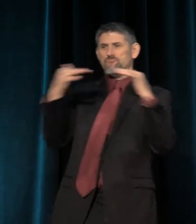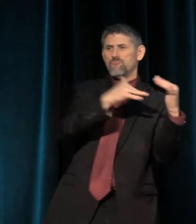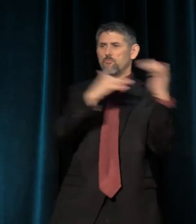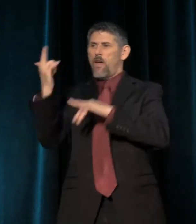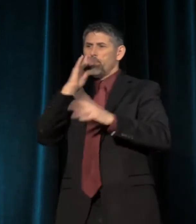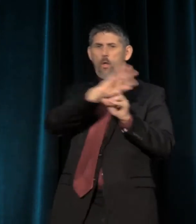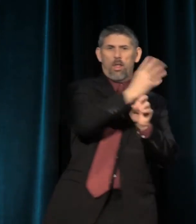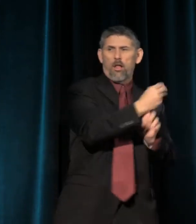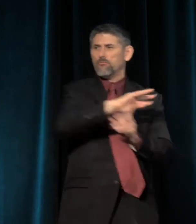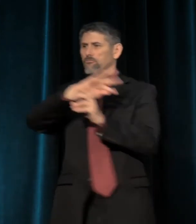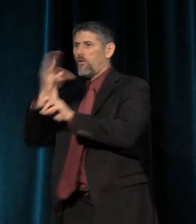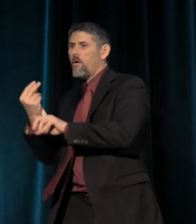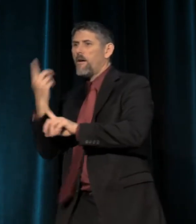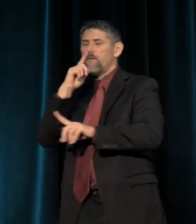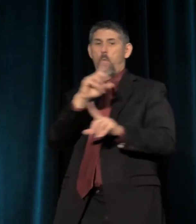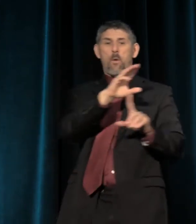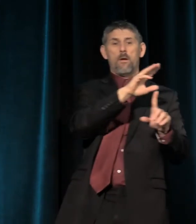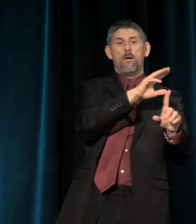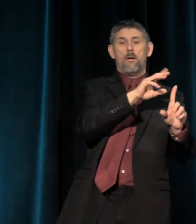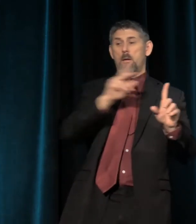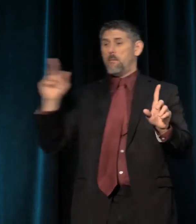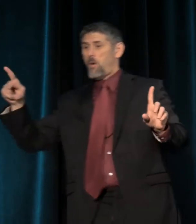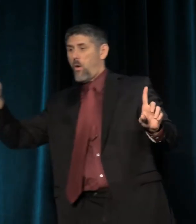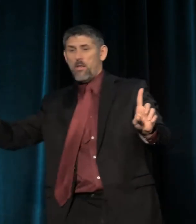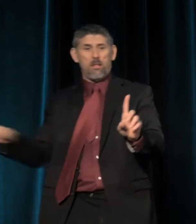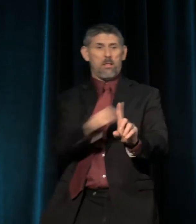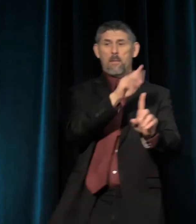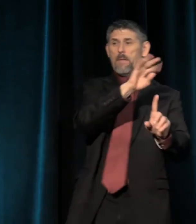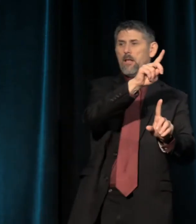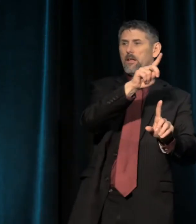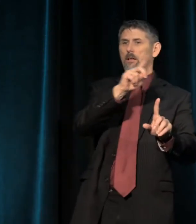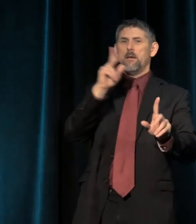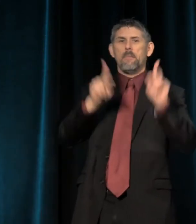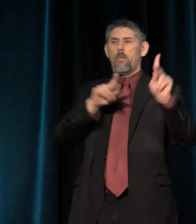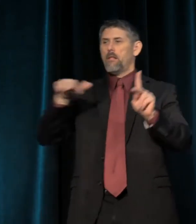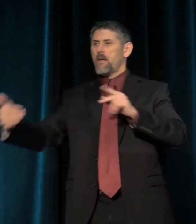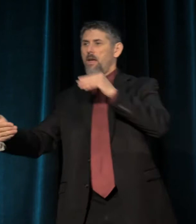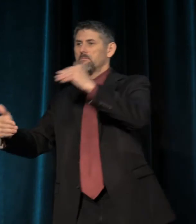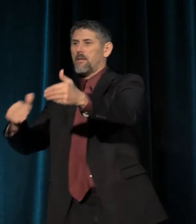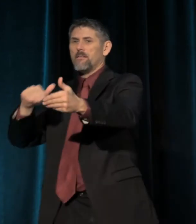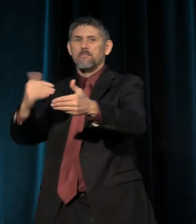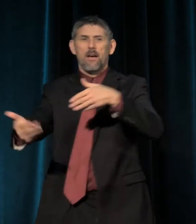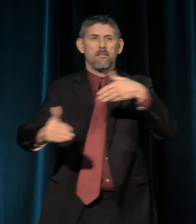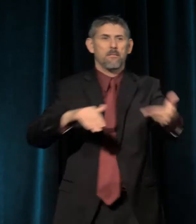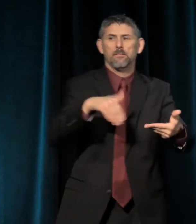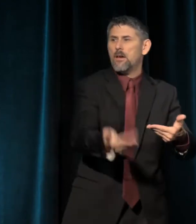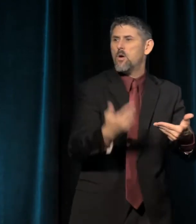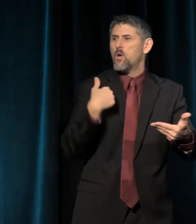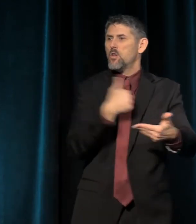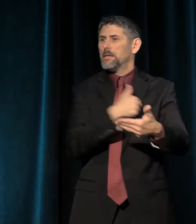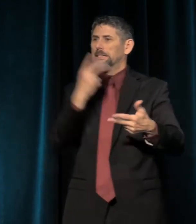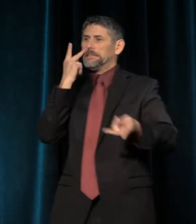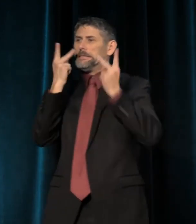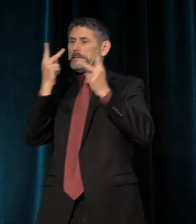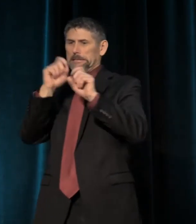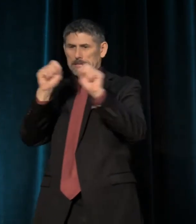And so from Portland to Maryland our death toll rises. We face systems that reproduce inequality,